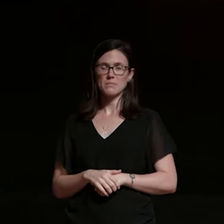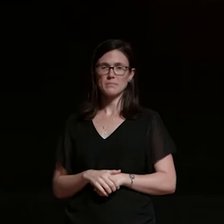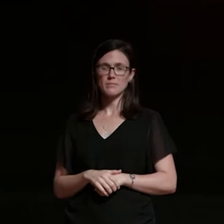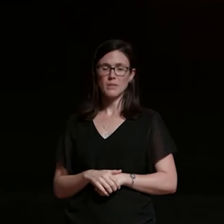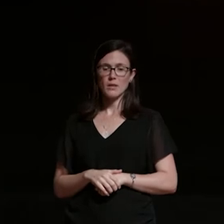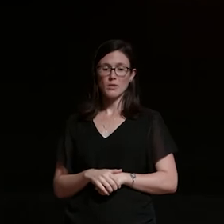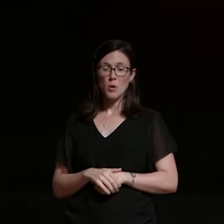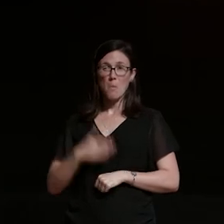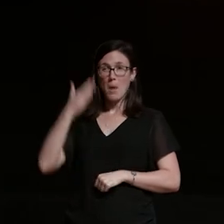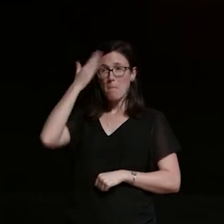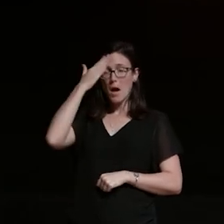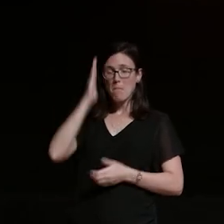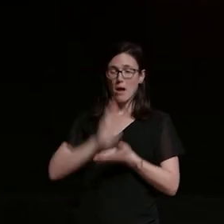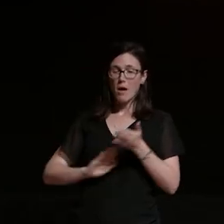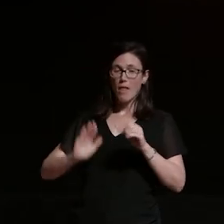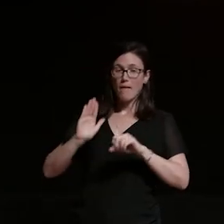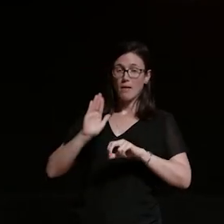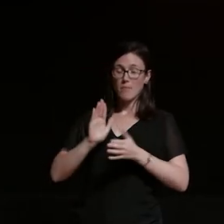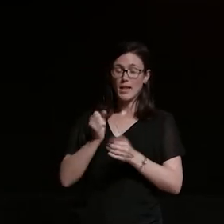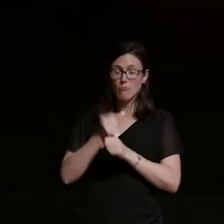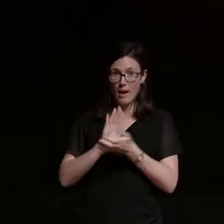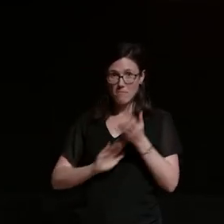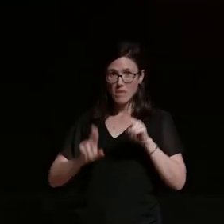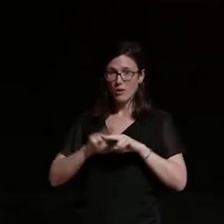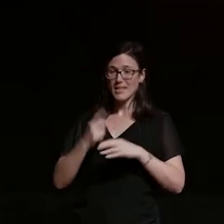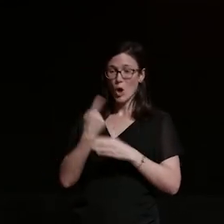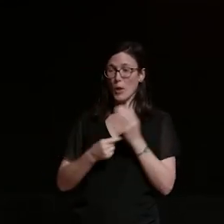mum at the time were the only people he was still talking to so for him to say i